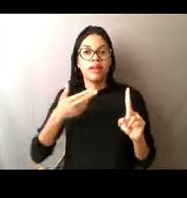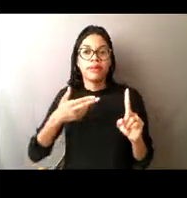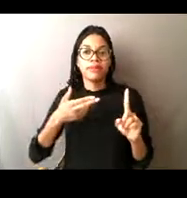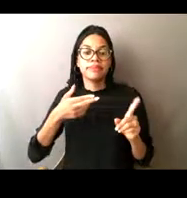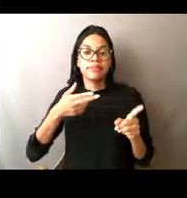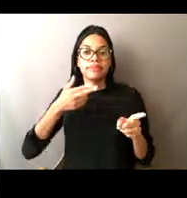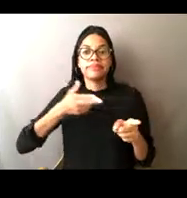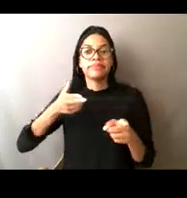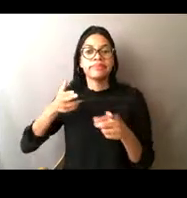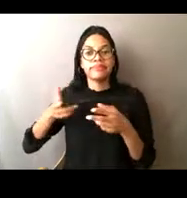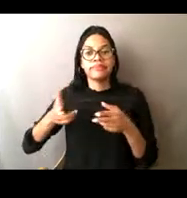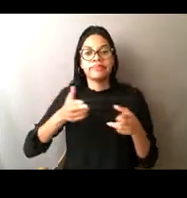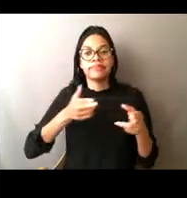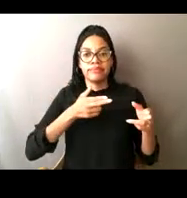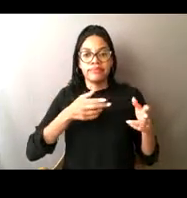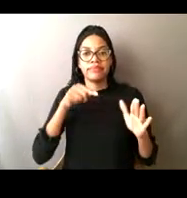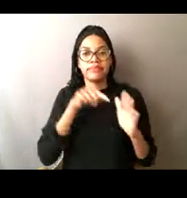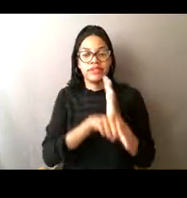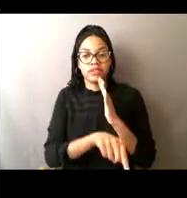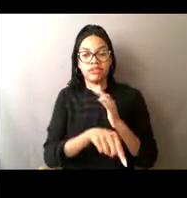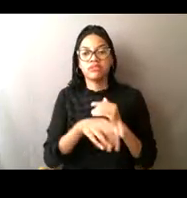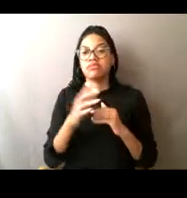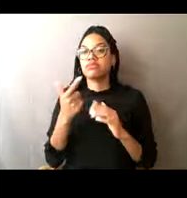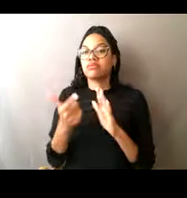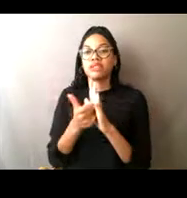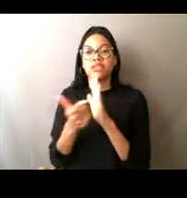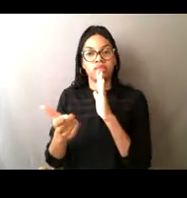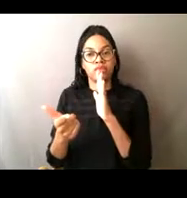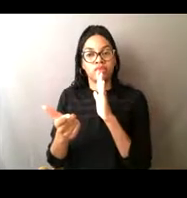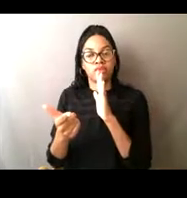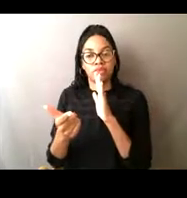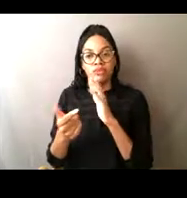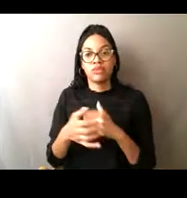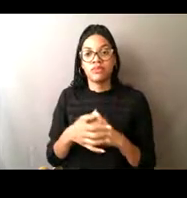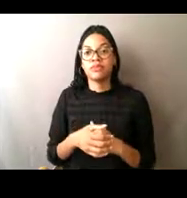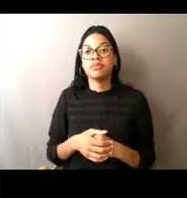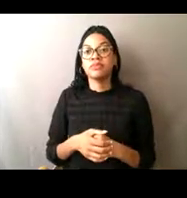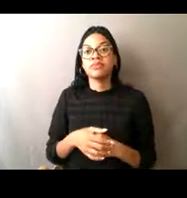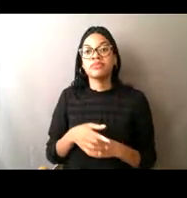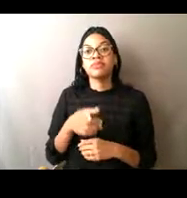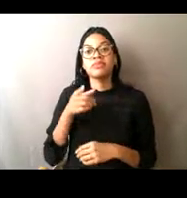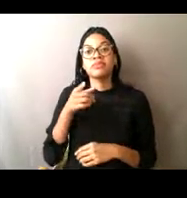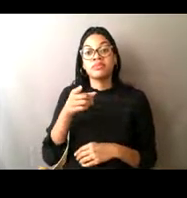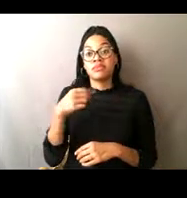and then Endangered Species Act. So we would go into this like another law enforcement agency